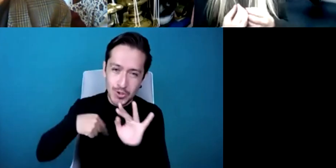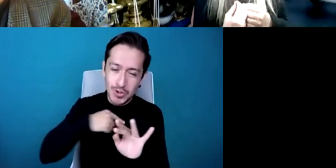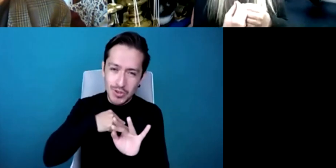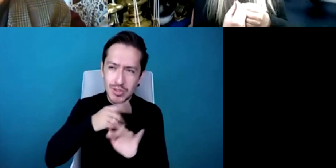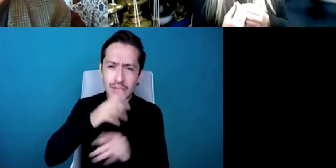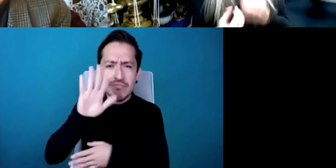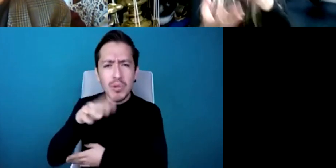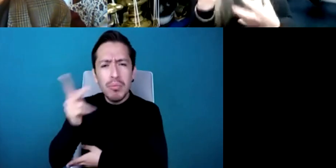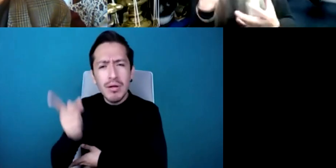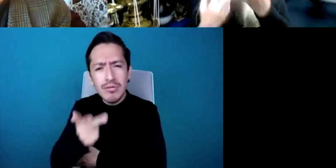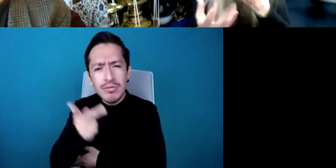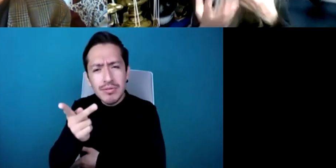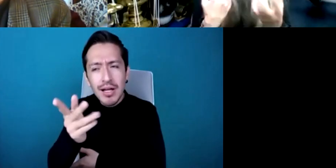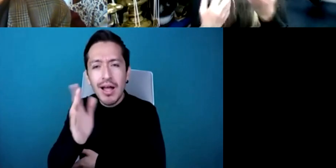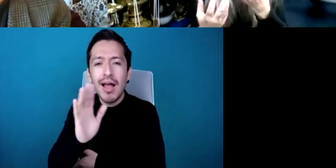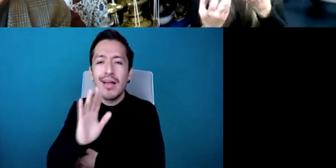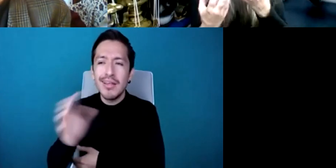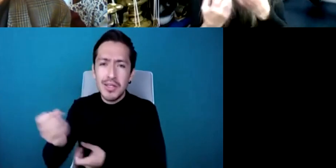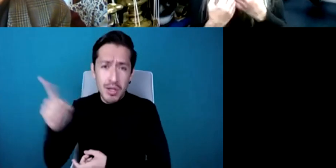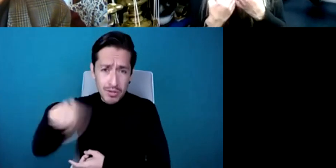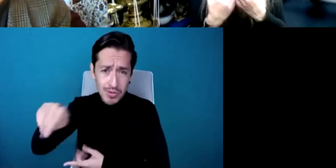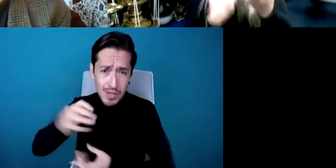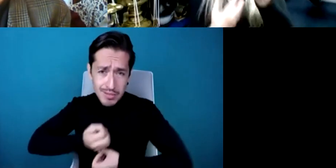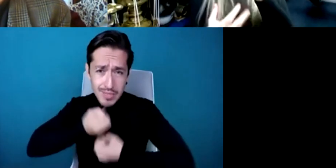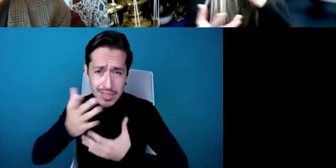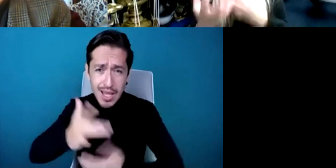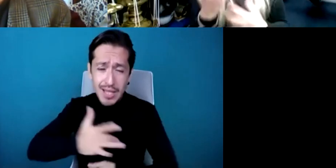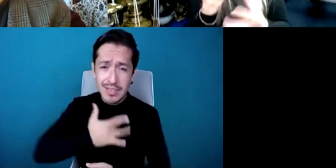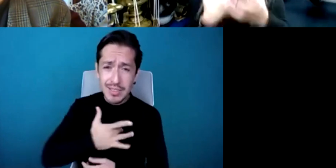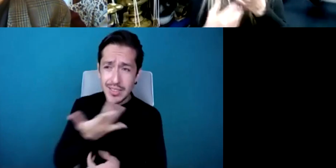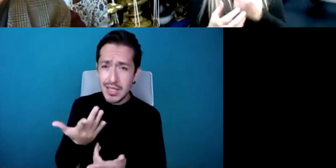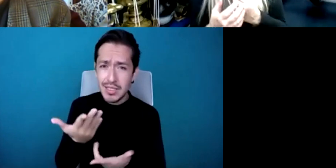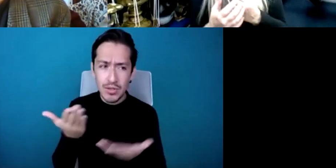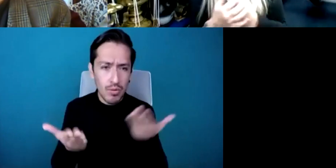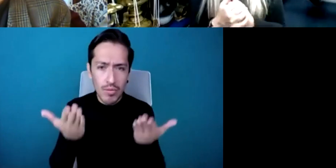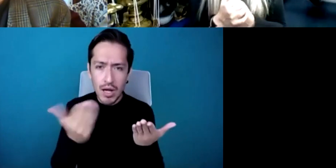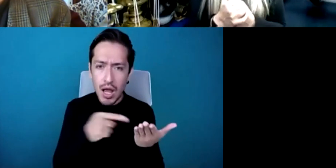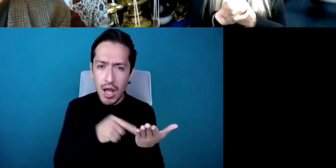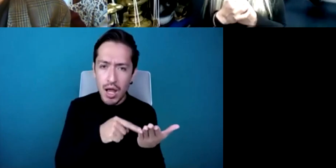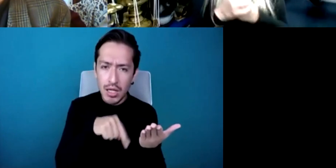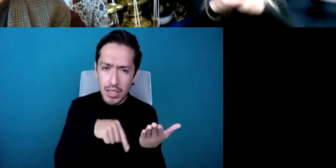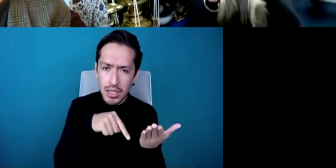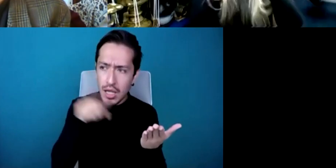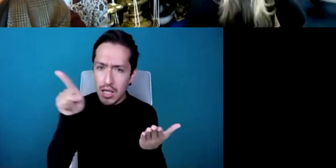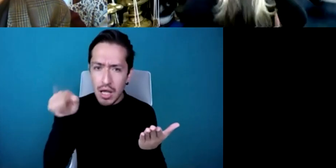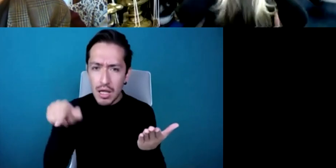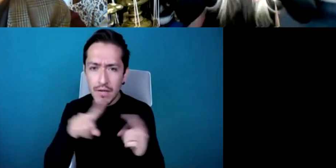through and and compare notes almost so this was a big help as well and then gradually the media